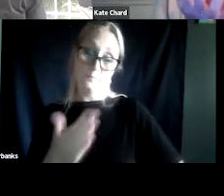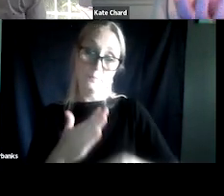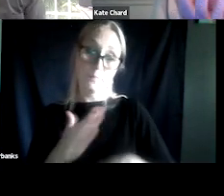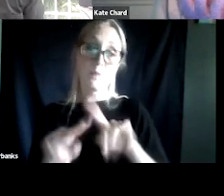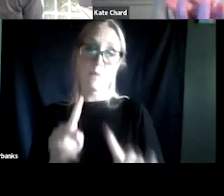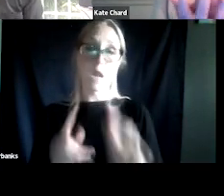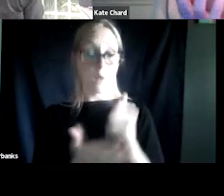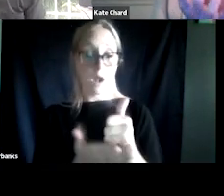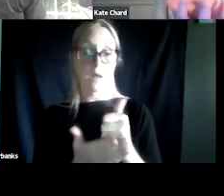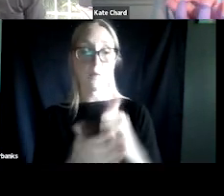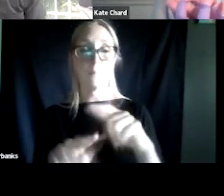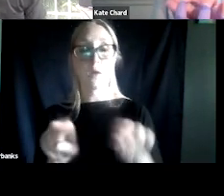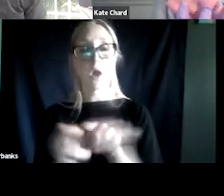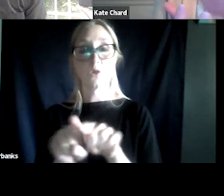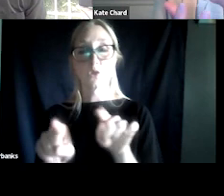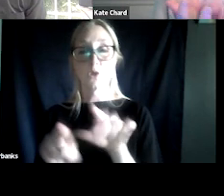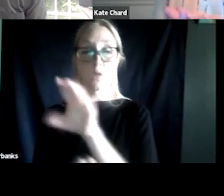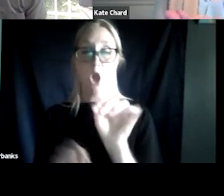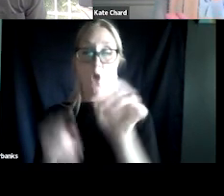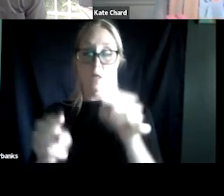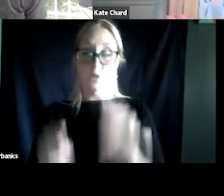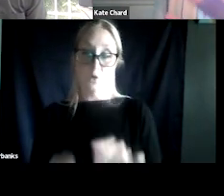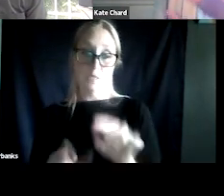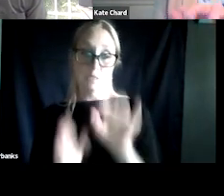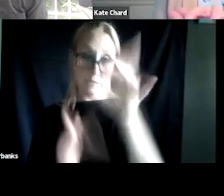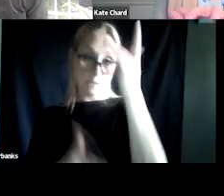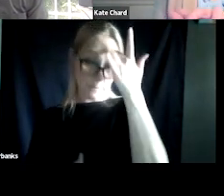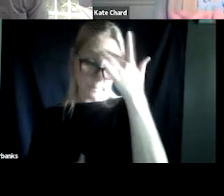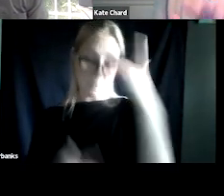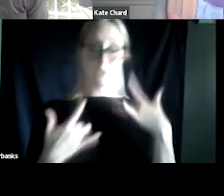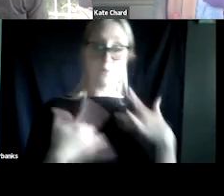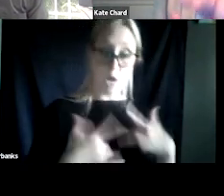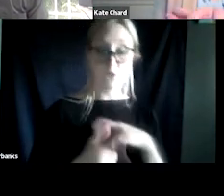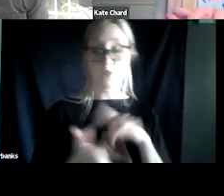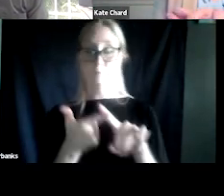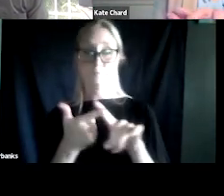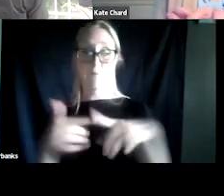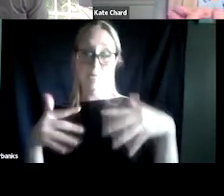but the co-occurring symptoms like depression, like anxiety, like substance use,